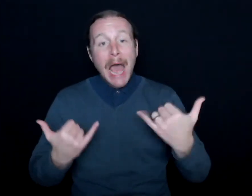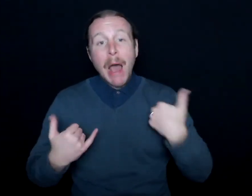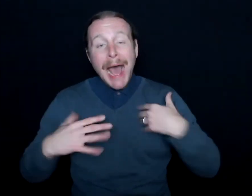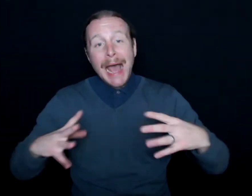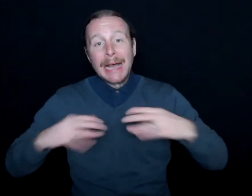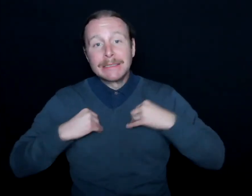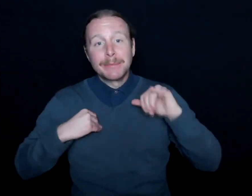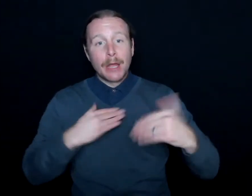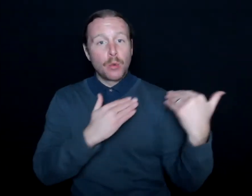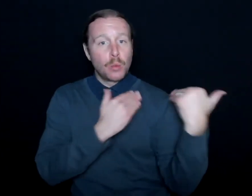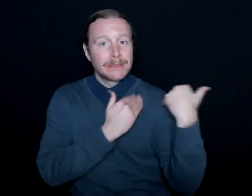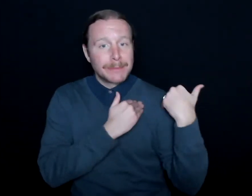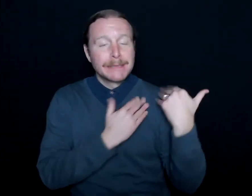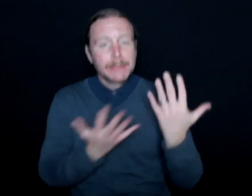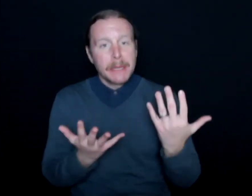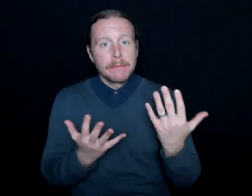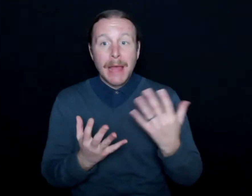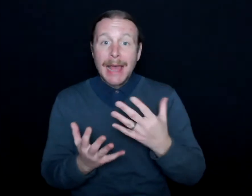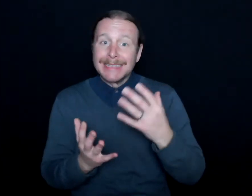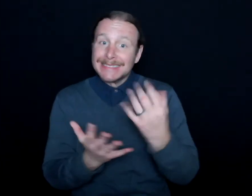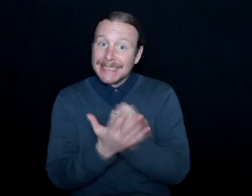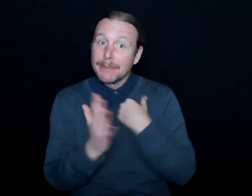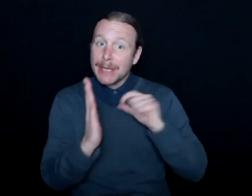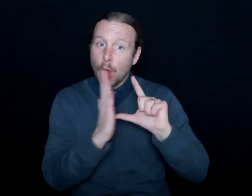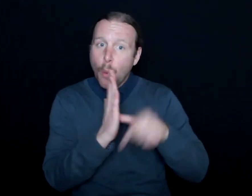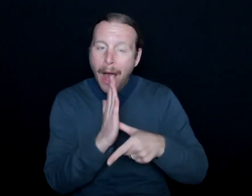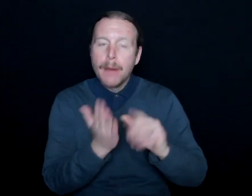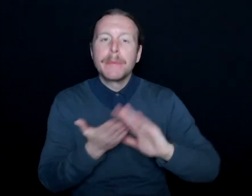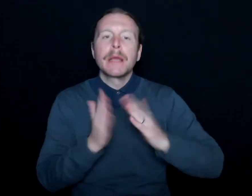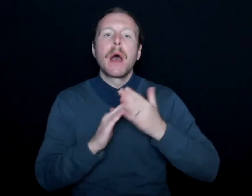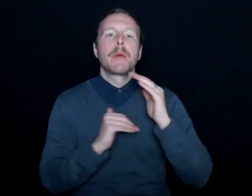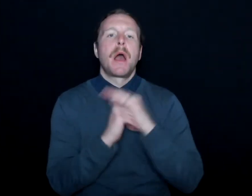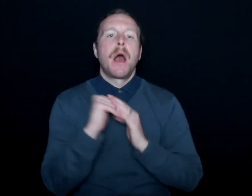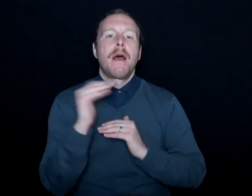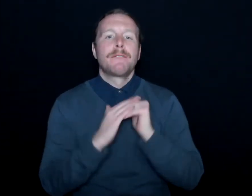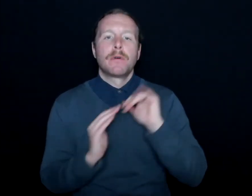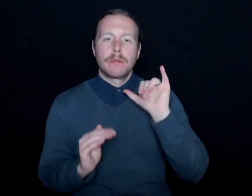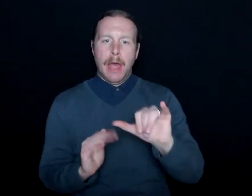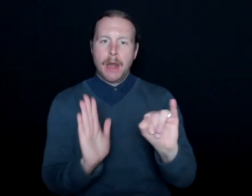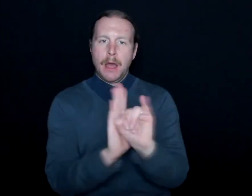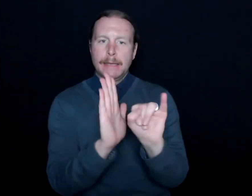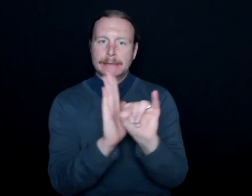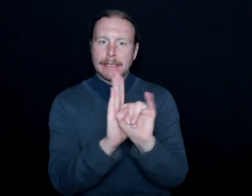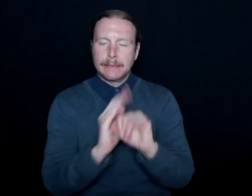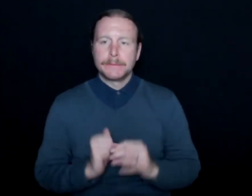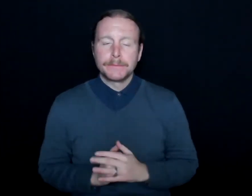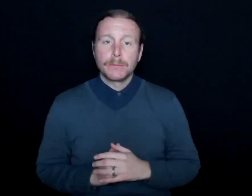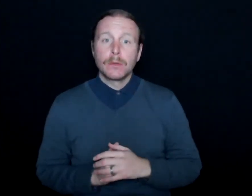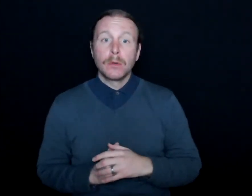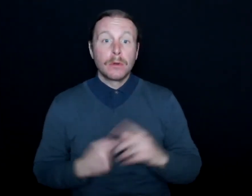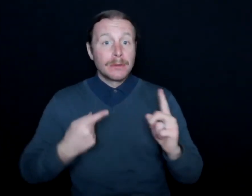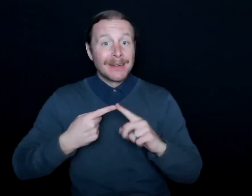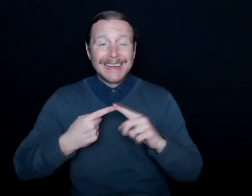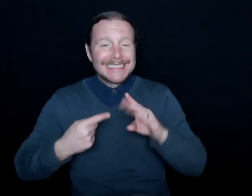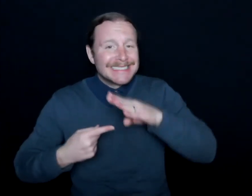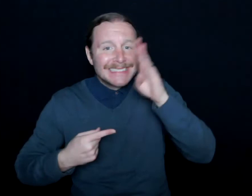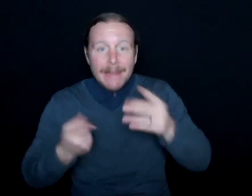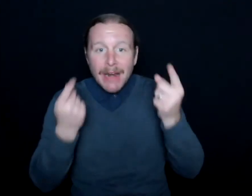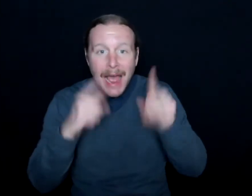and it's taken me a while to be comfortable in that regard-- one, because it's never been done before, and two,